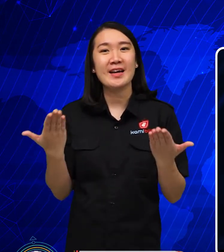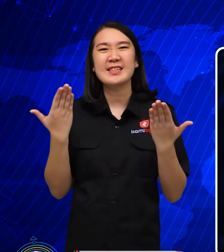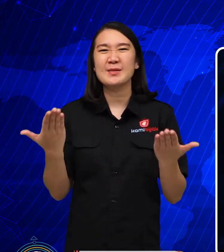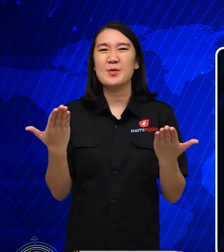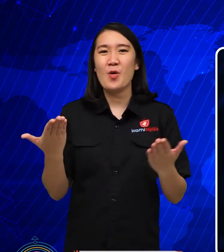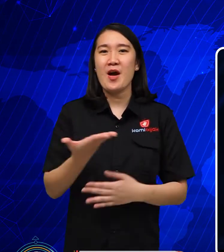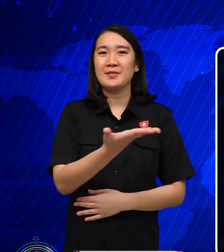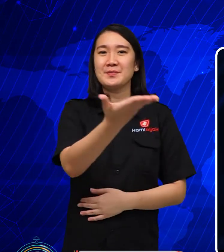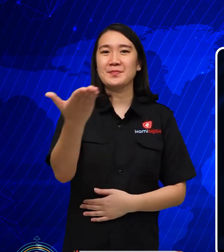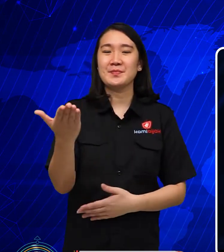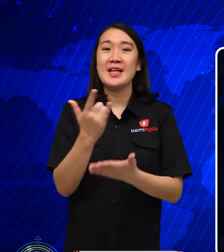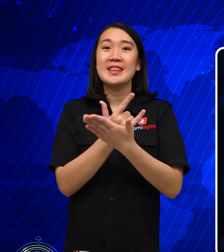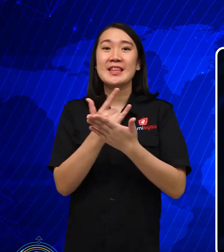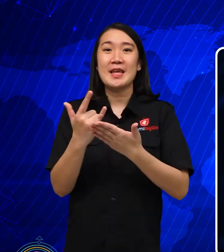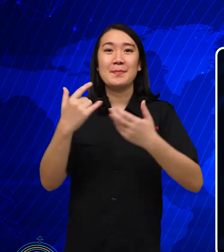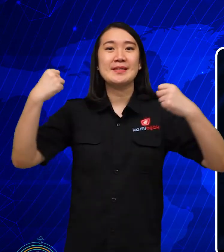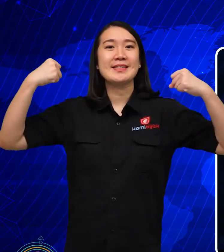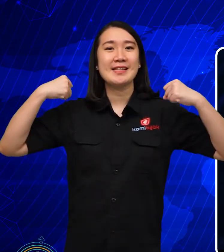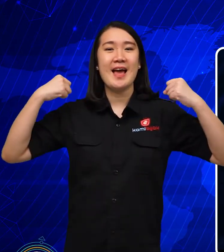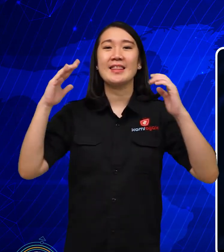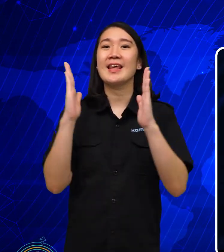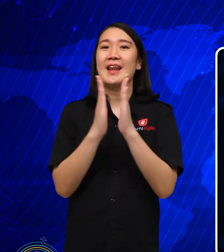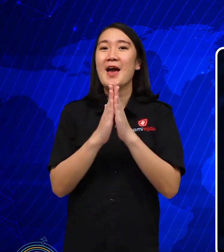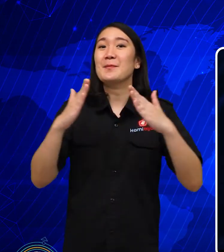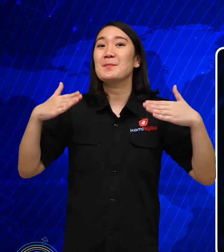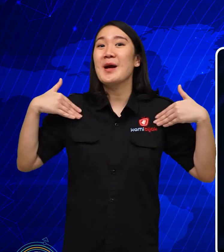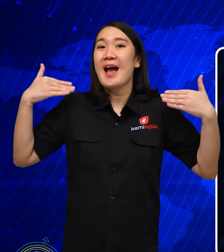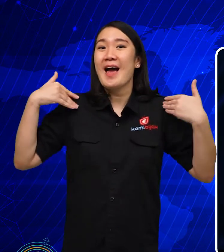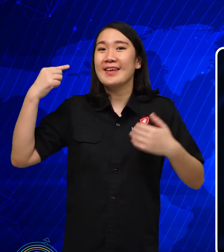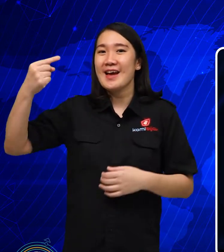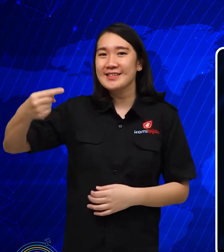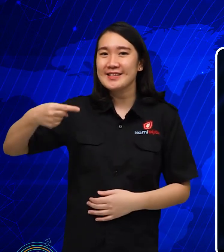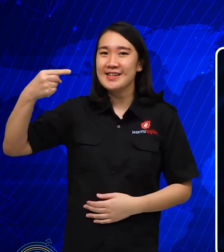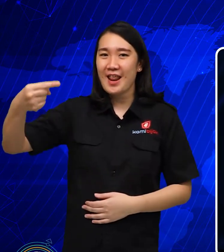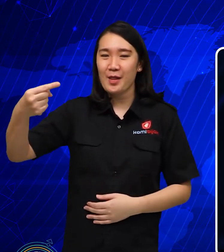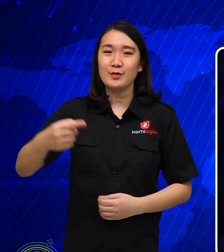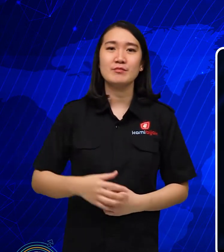I hope you are always healthy and happy.